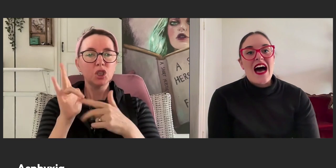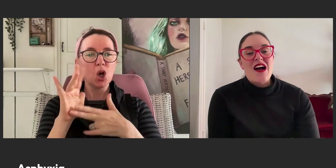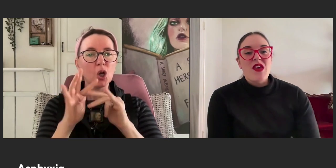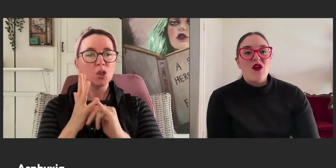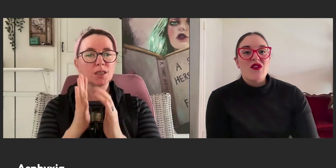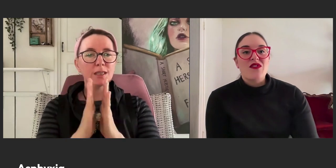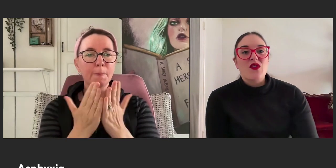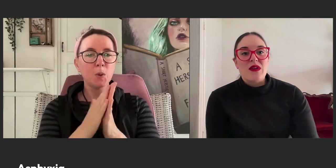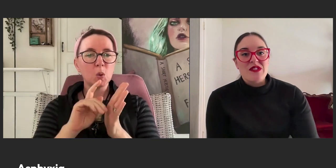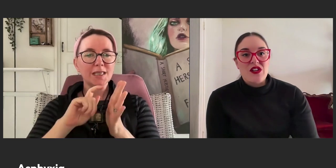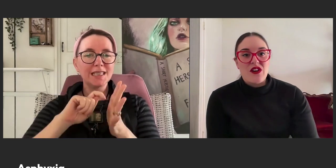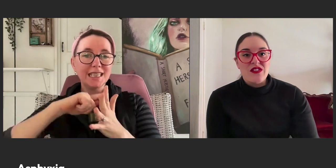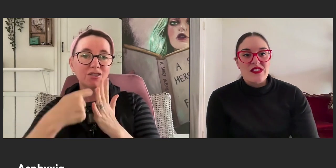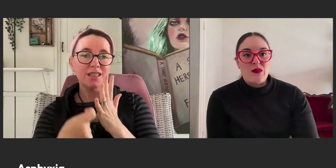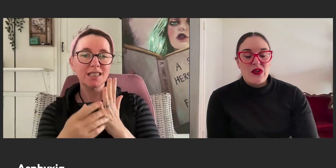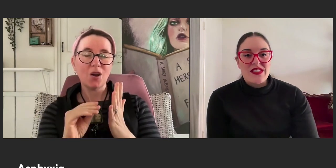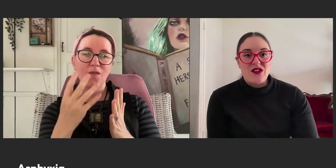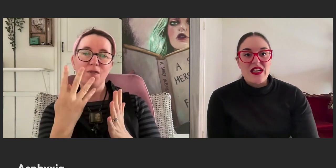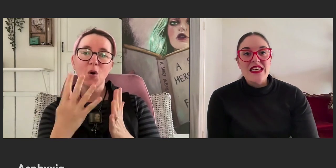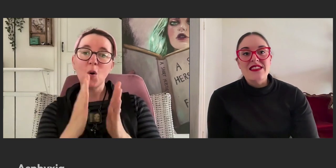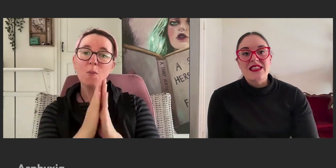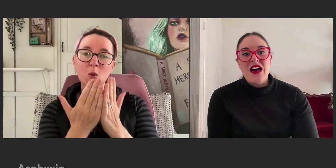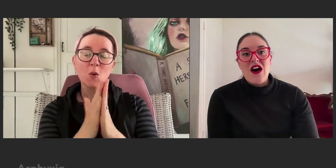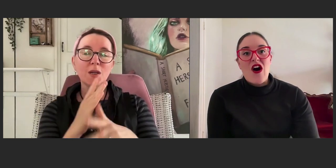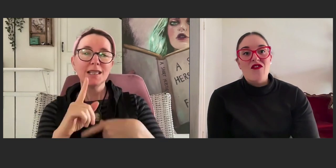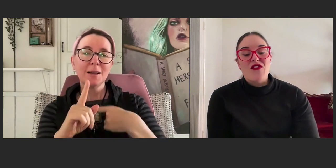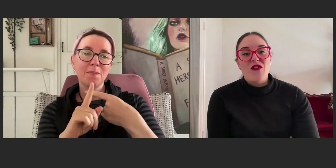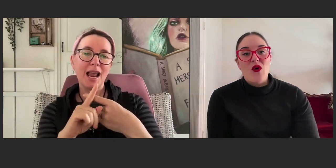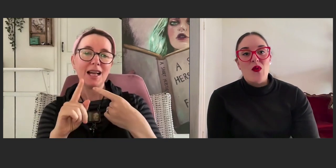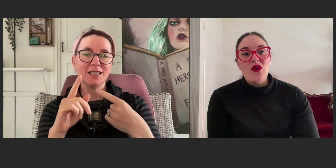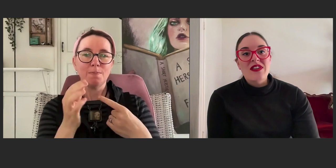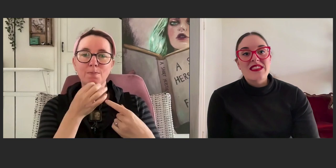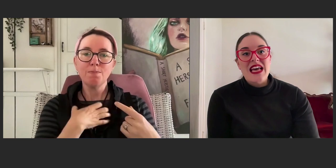I'm the author of the "Grim Stones Book Series" of four books,